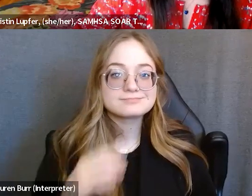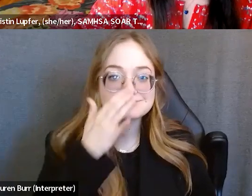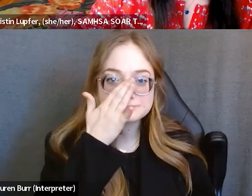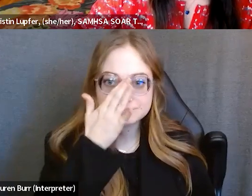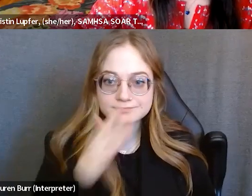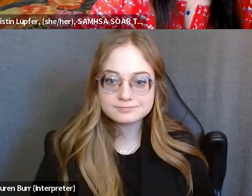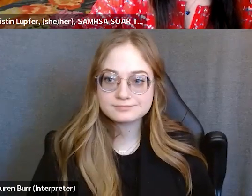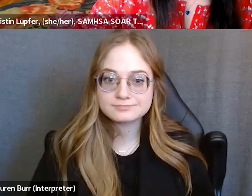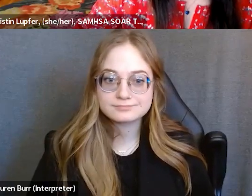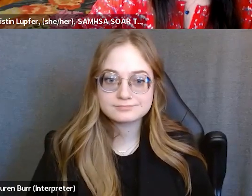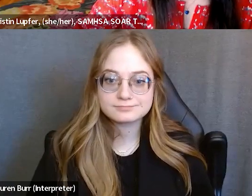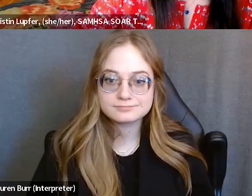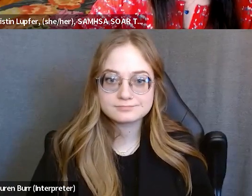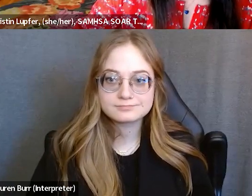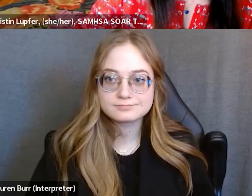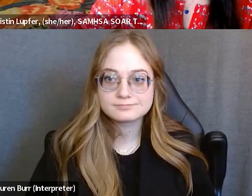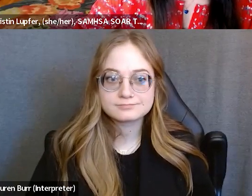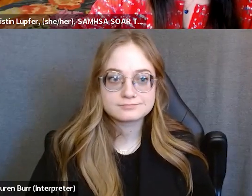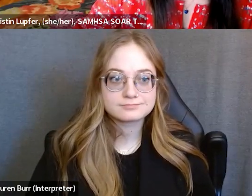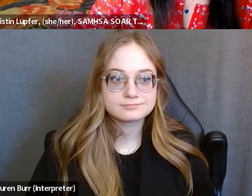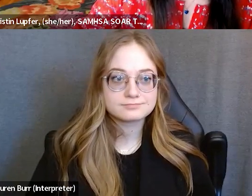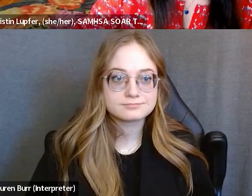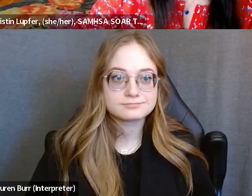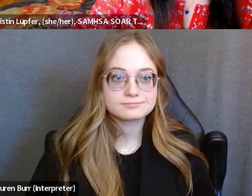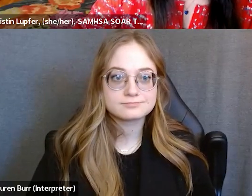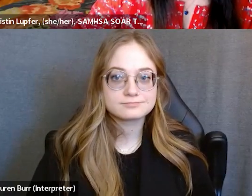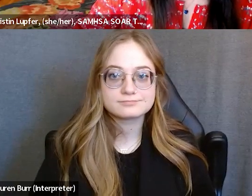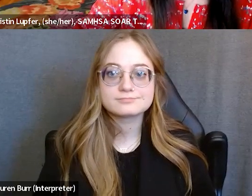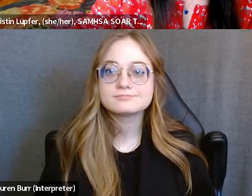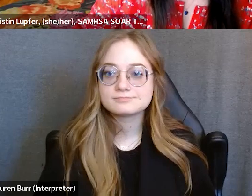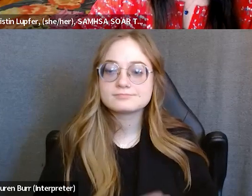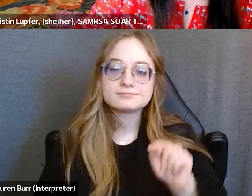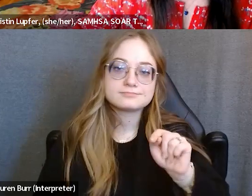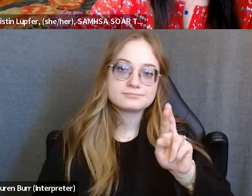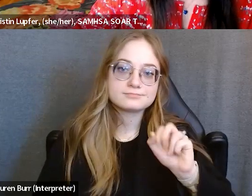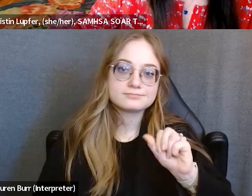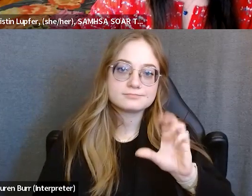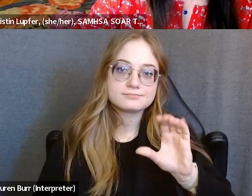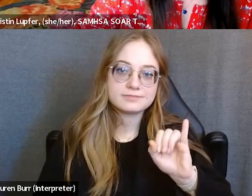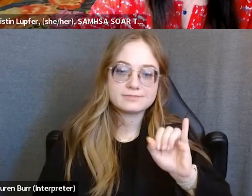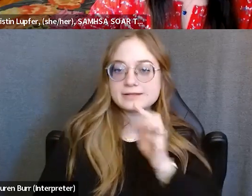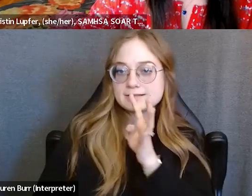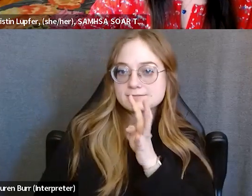Yeah, yeah. So once he started taking that long acting injectable, there were no more hospitalizations so, you know,